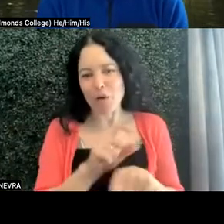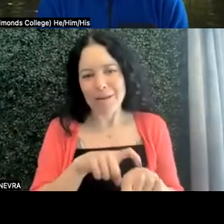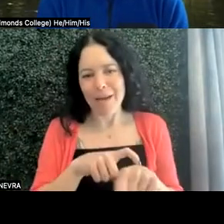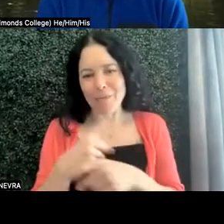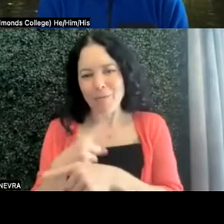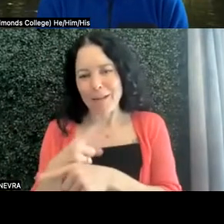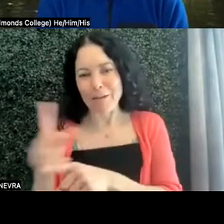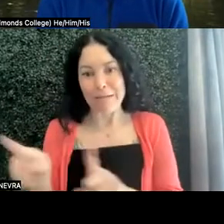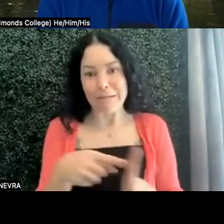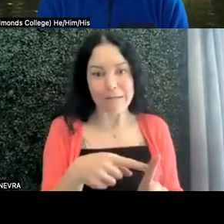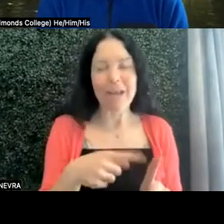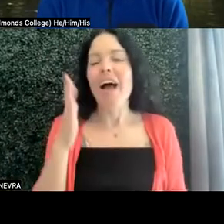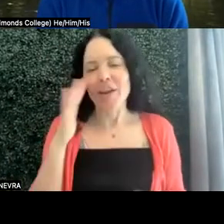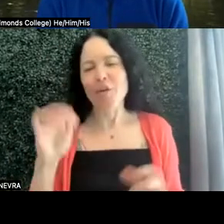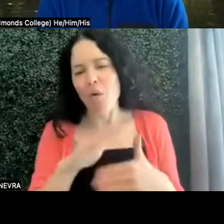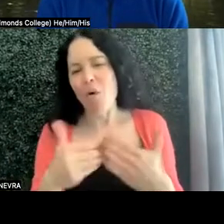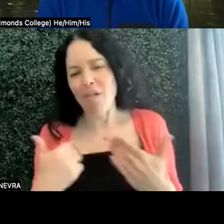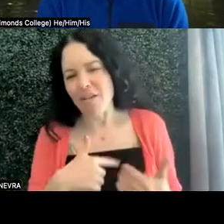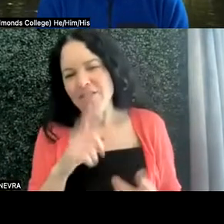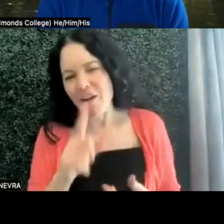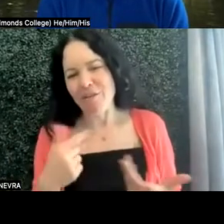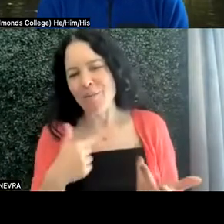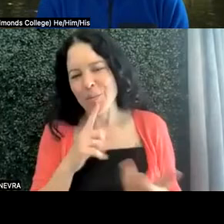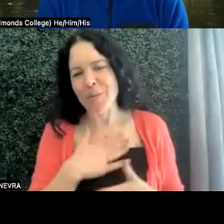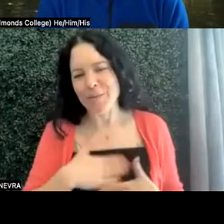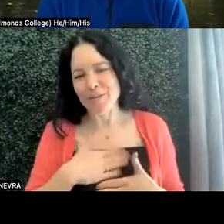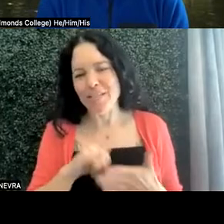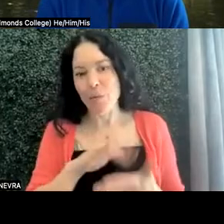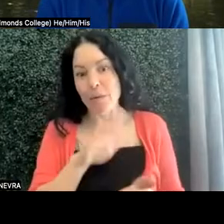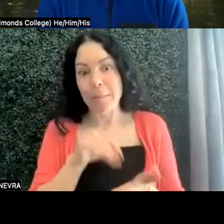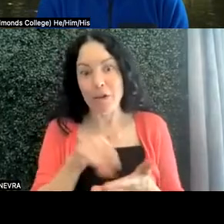I know we all are, but we're in the middle of our quarter up here.